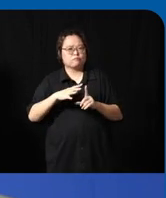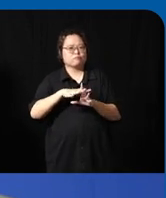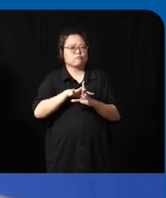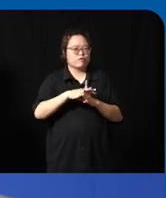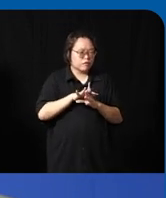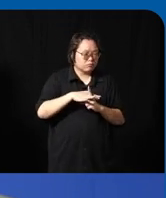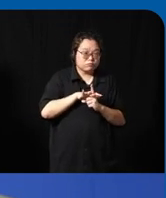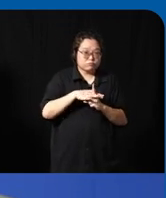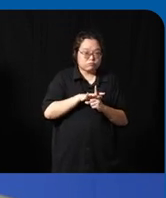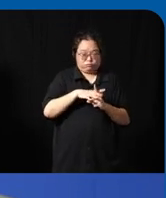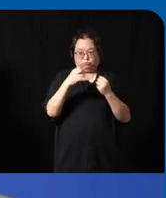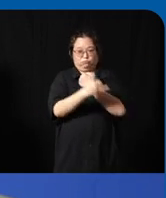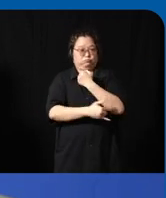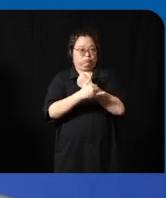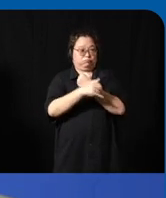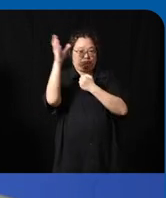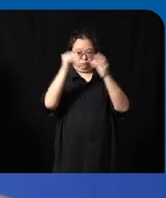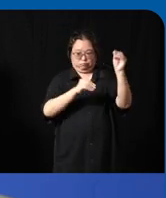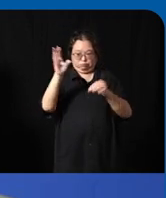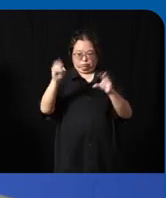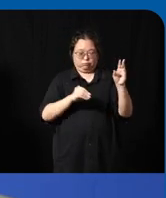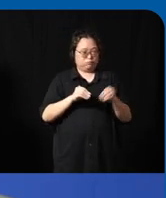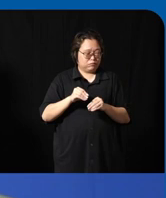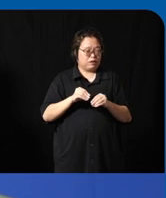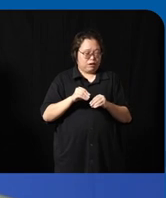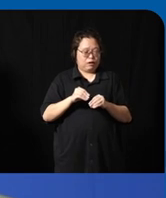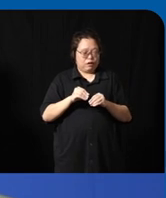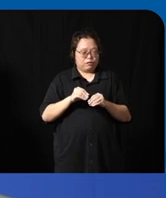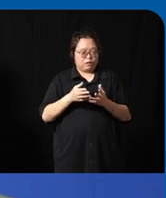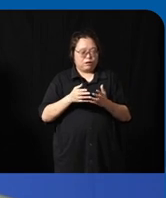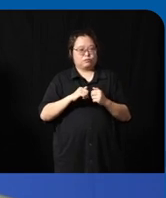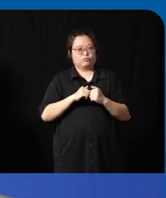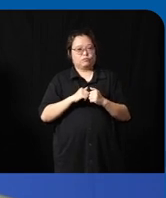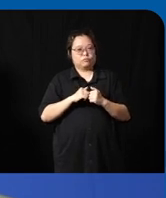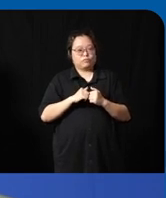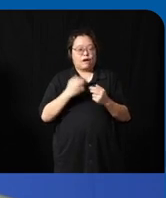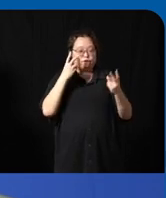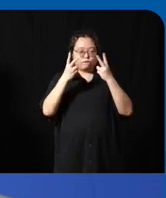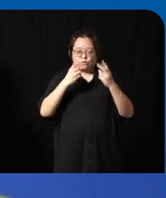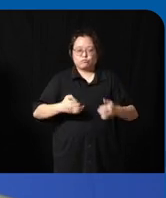countries to really say what how do you use Virtual access to uh assist the person with